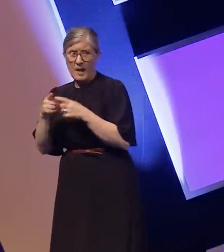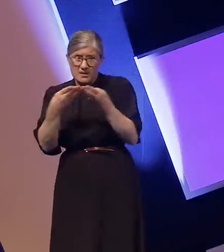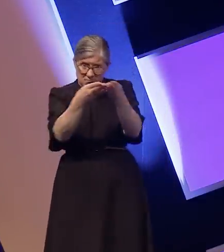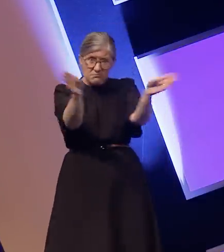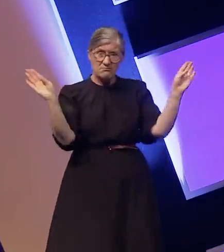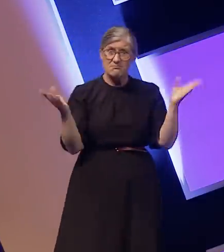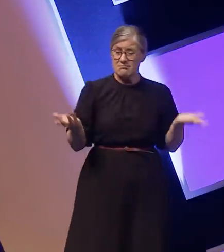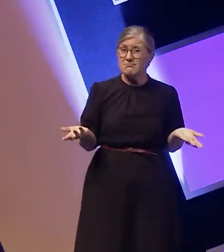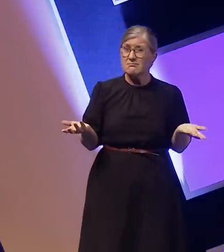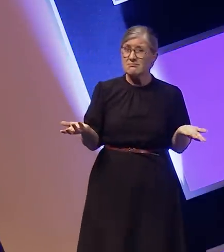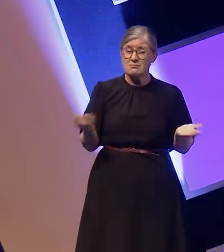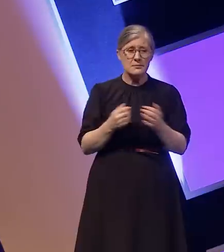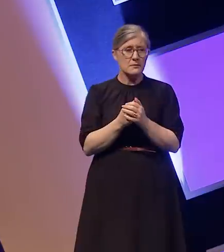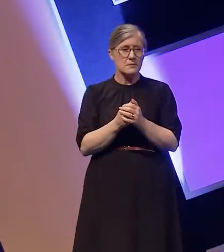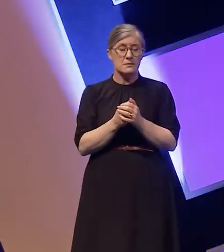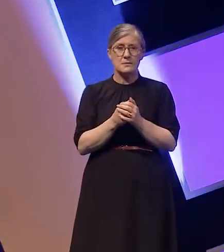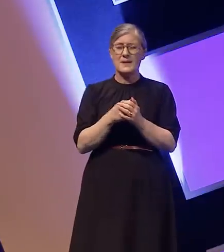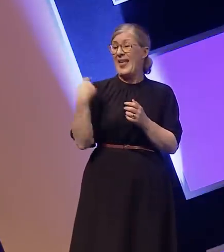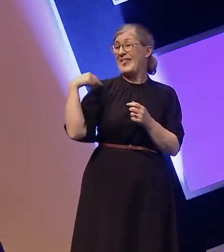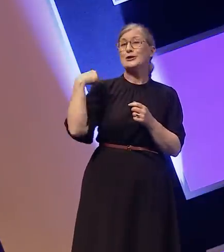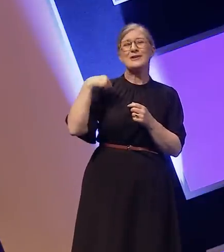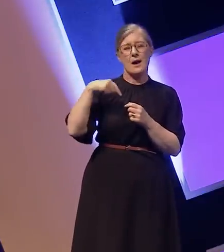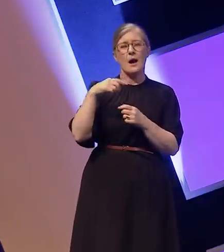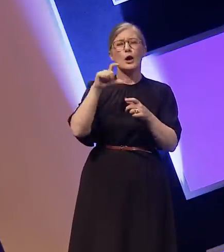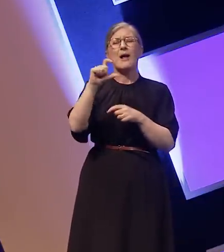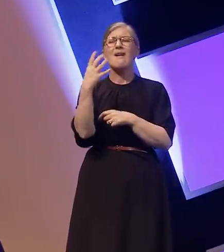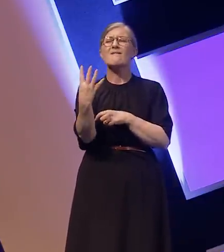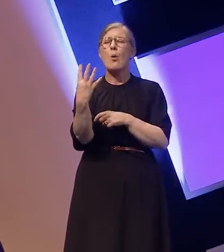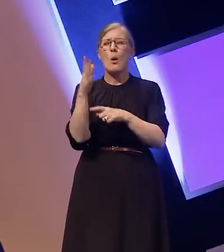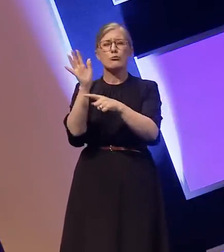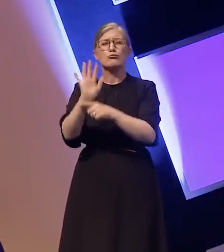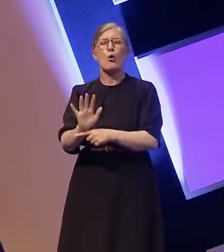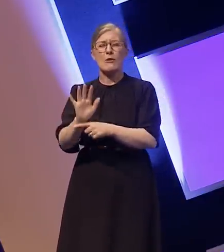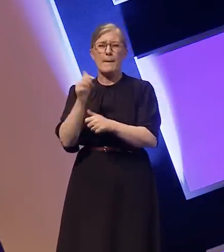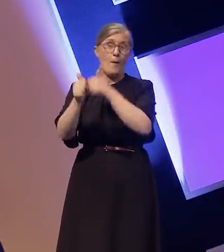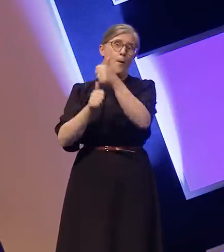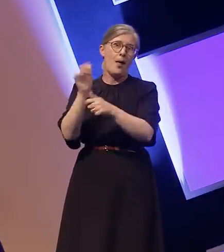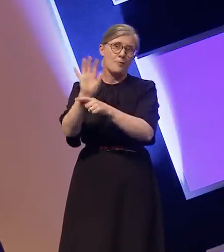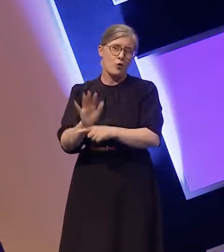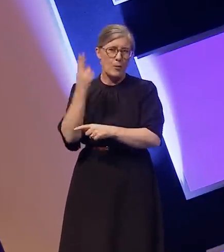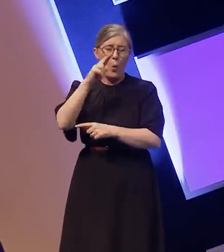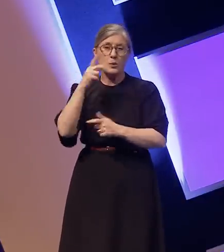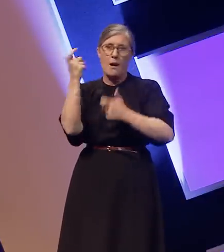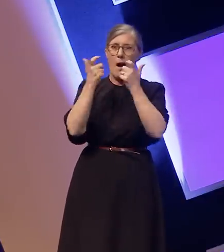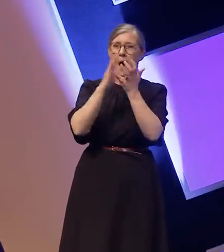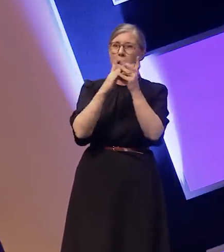This year two deaf competitors appeared on Channel 4 popular show Hunted where people have to go on